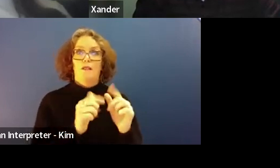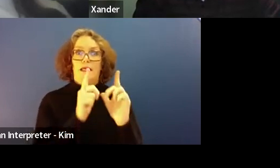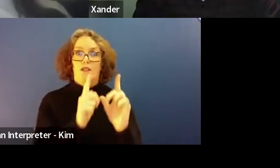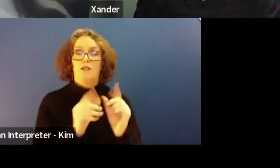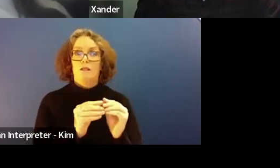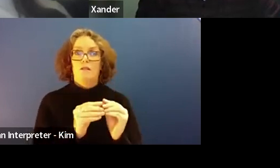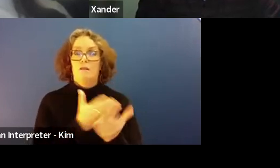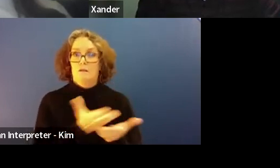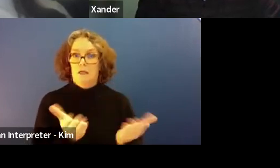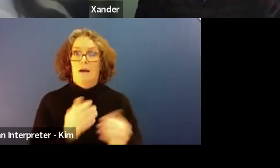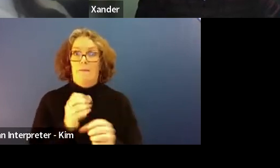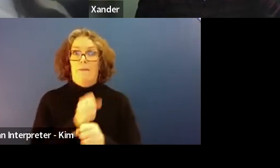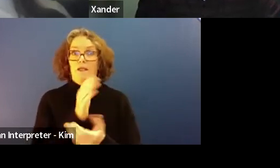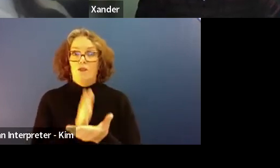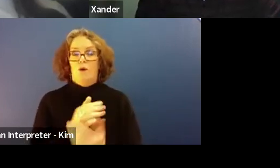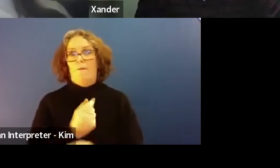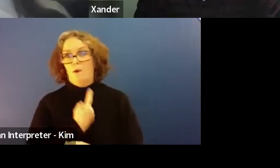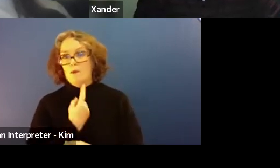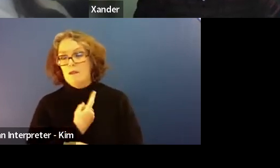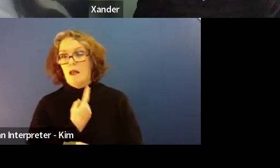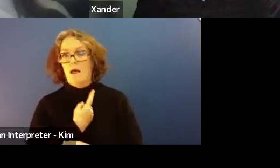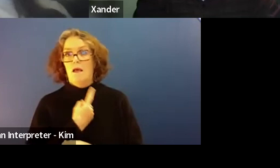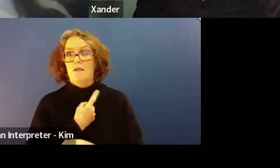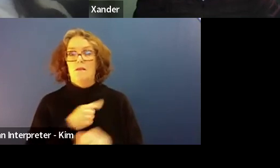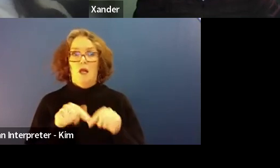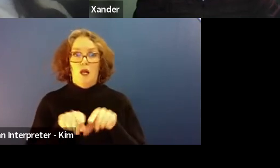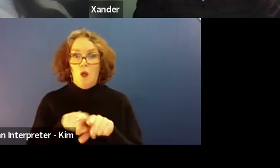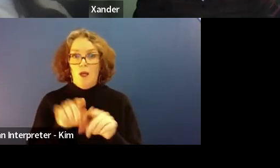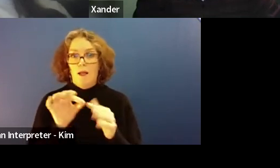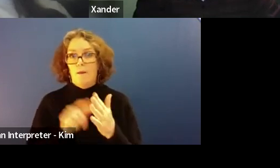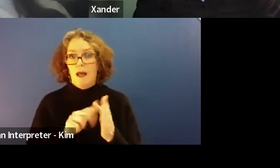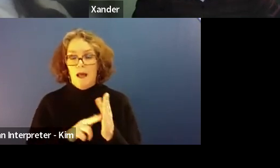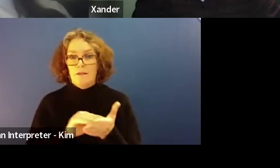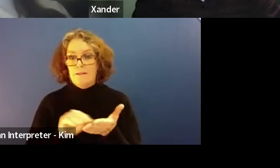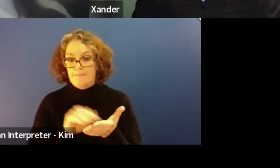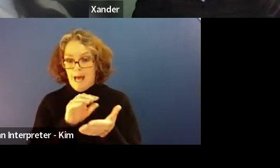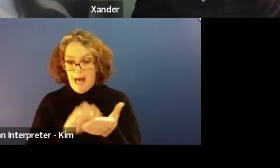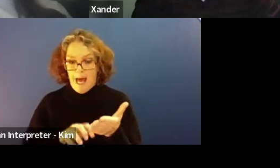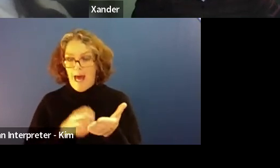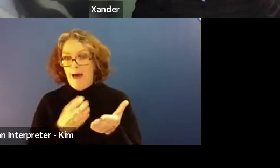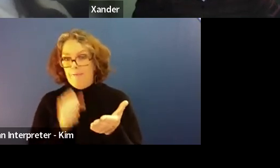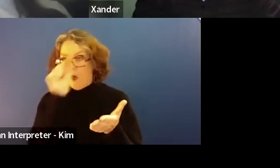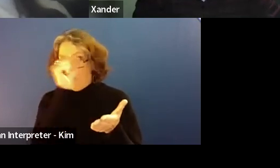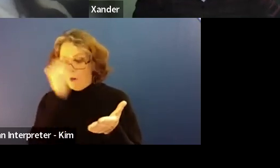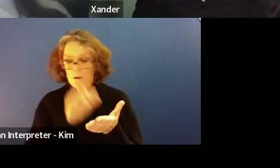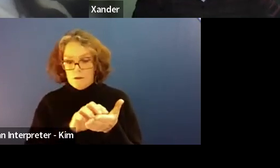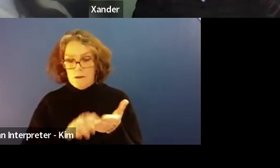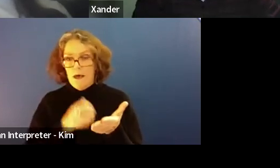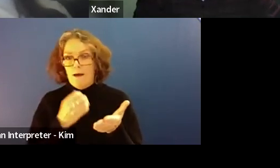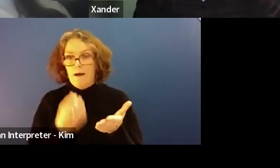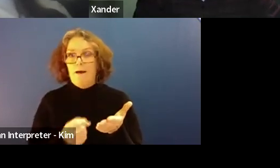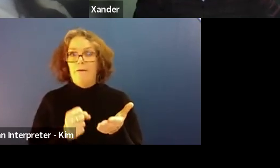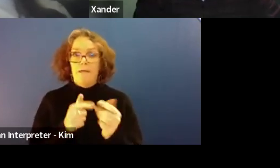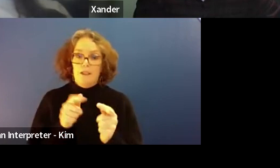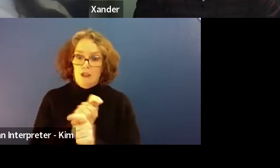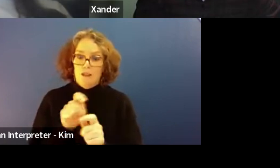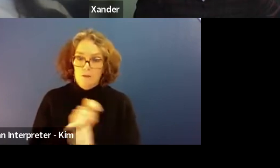sure that personalized learning plans are written goals are written adjustments are being made and all of those things that documented as they should be.